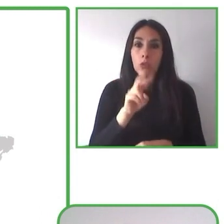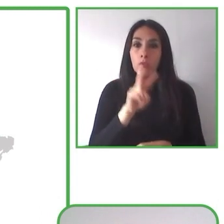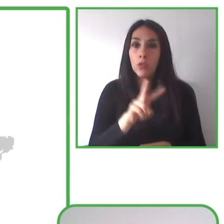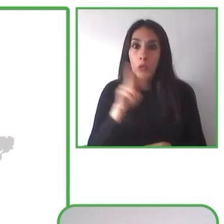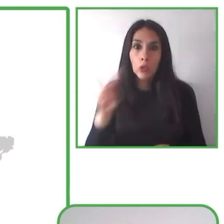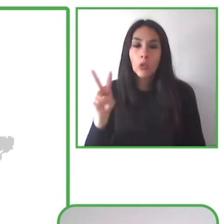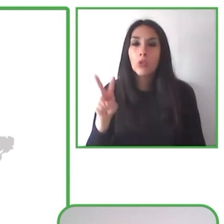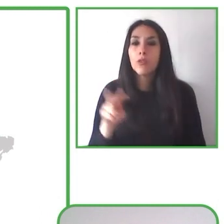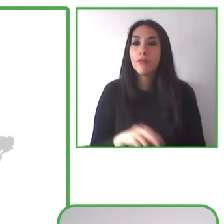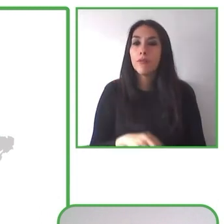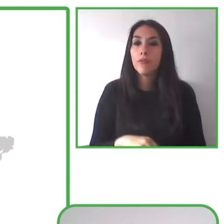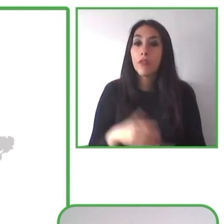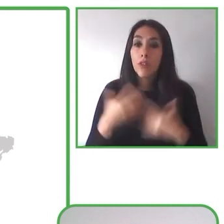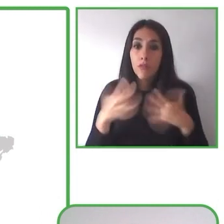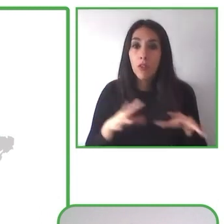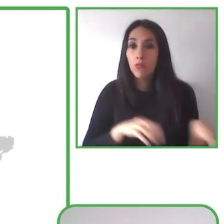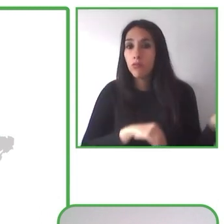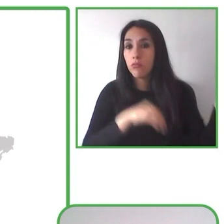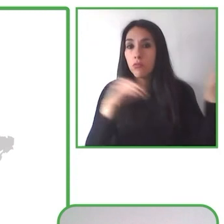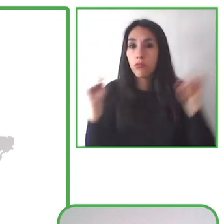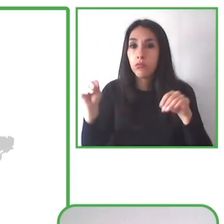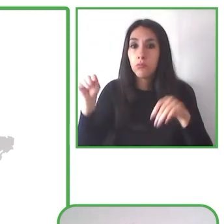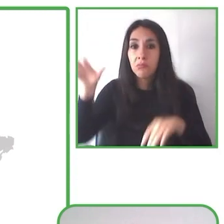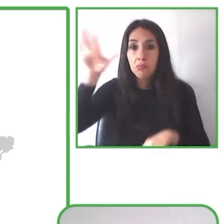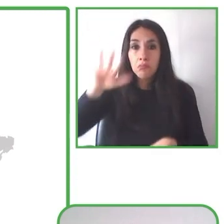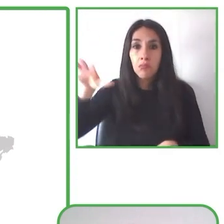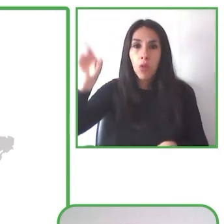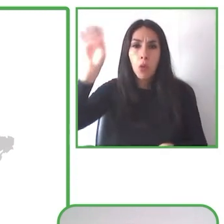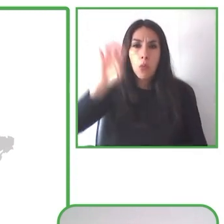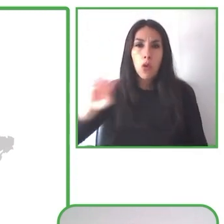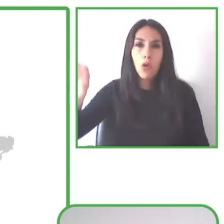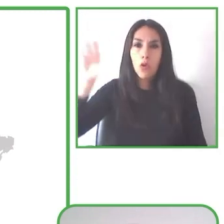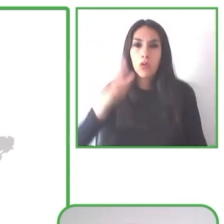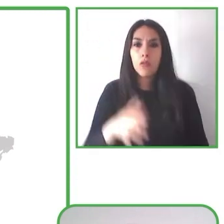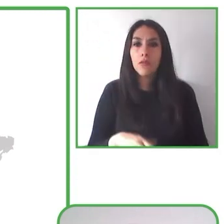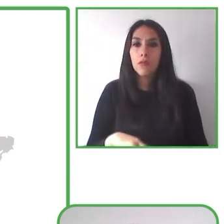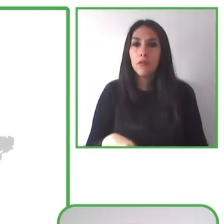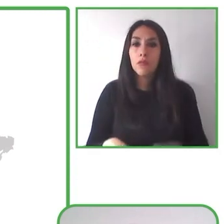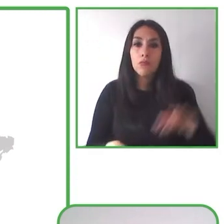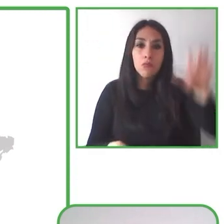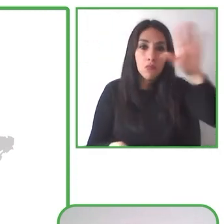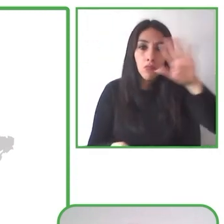And reaching more than 150 destinations, offering multiple products